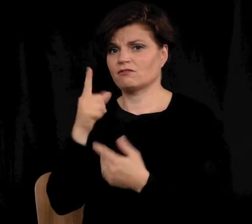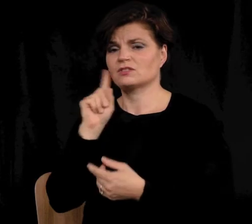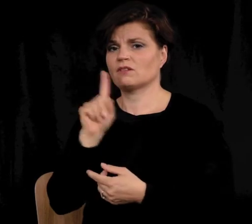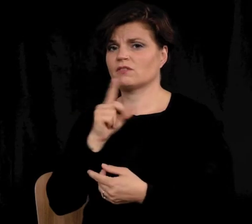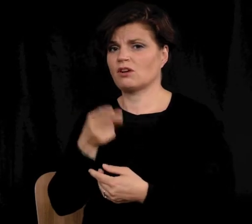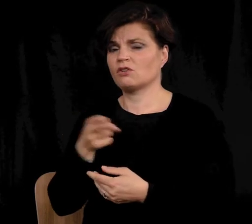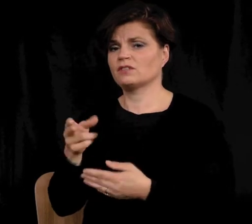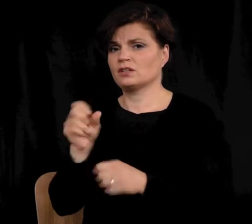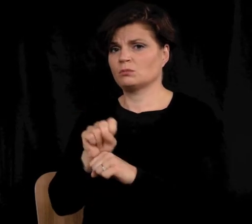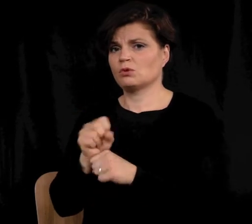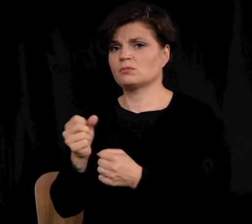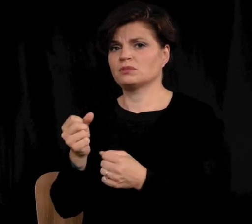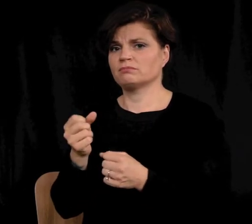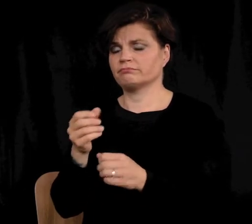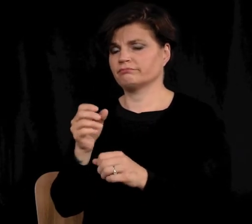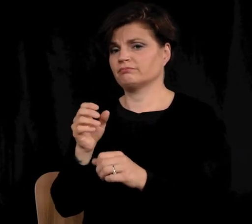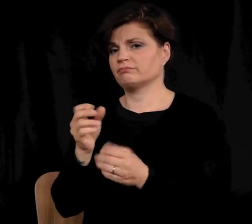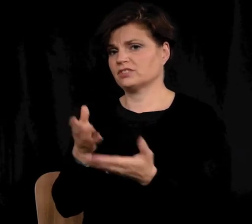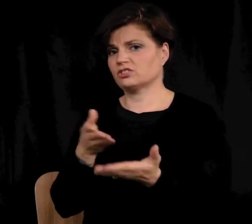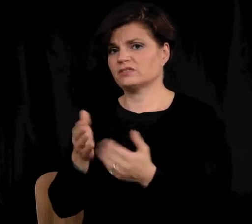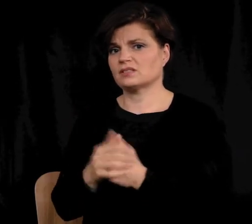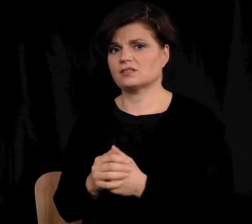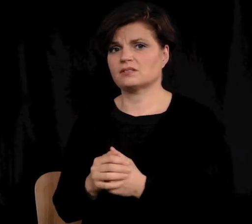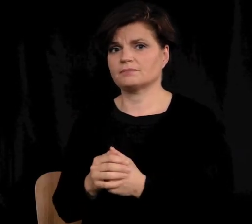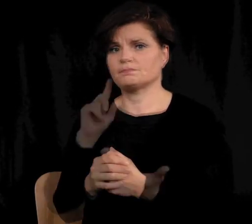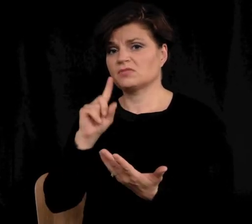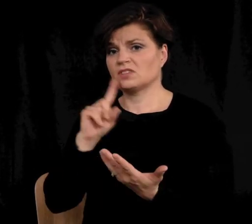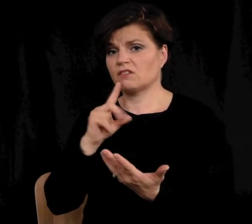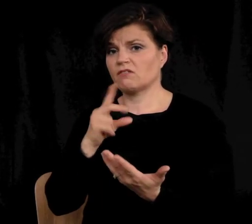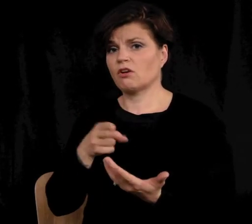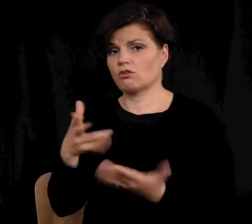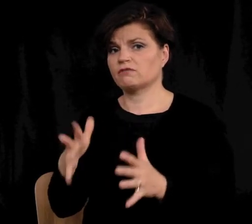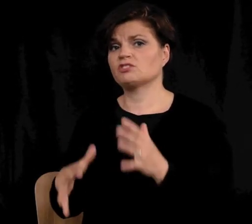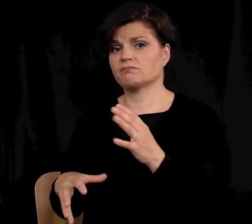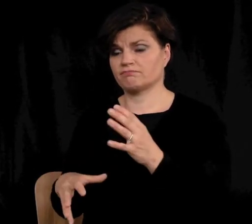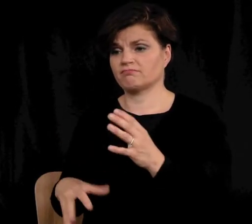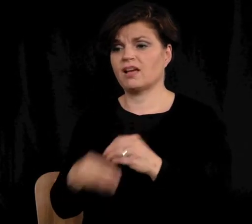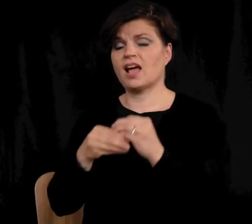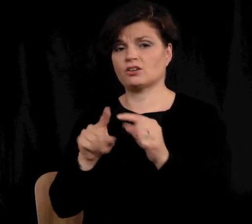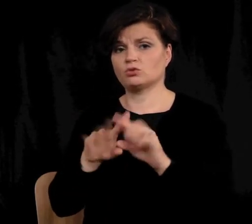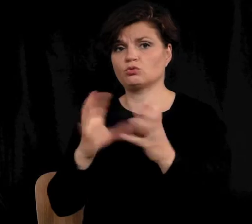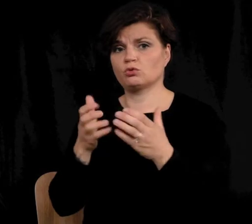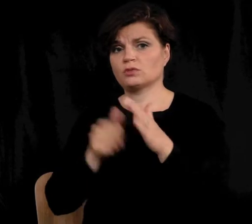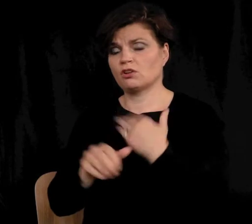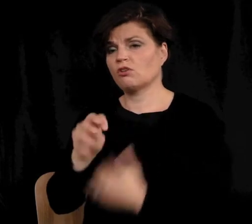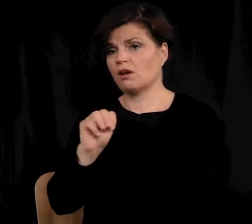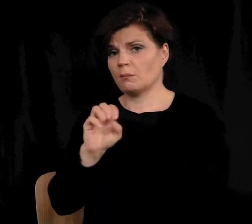in funding for D/HH employment services. Deaf, DeafBlind and Hard of Hearing people have been added